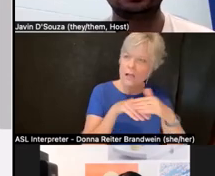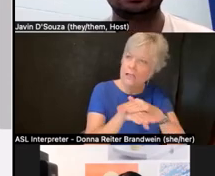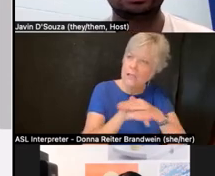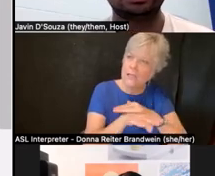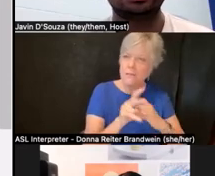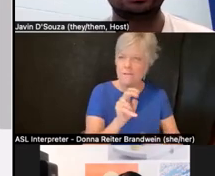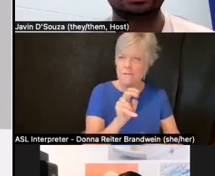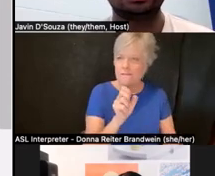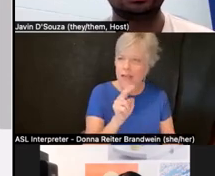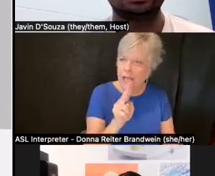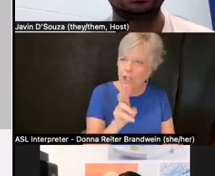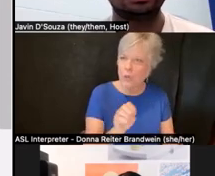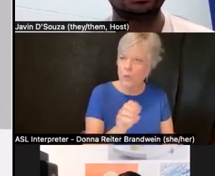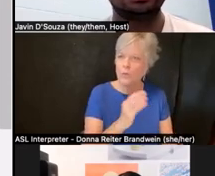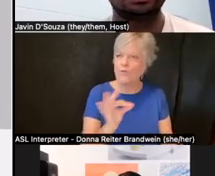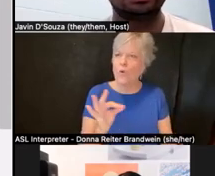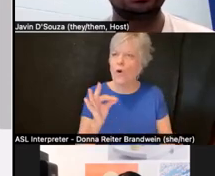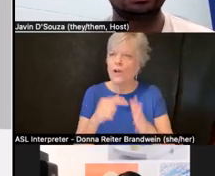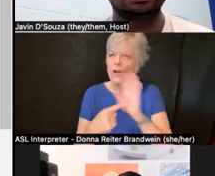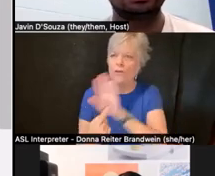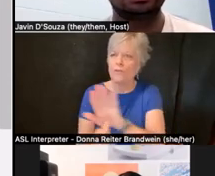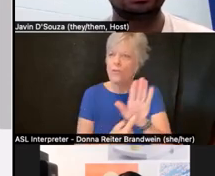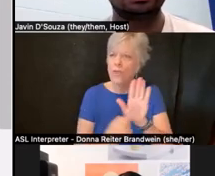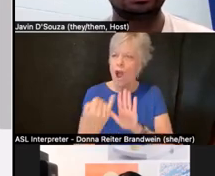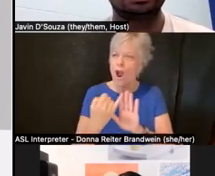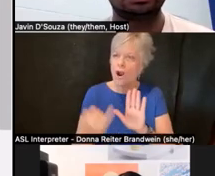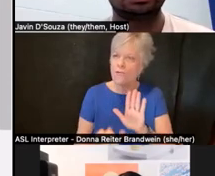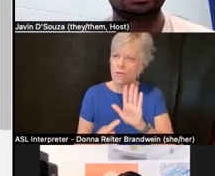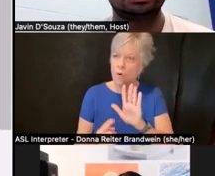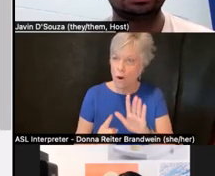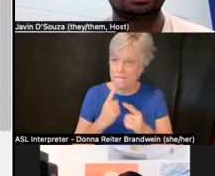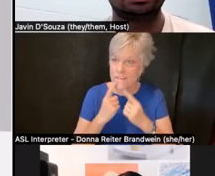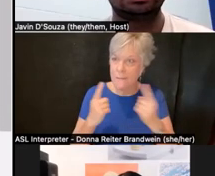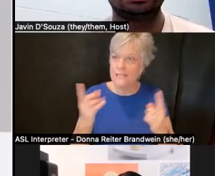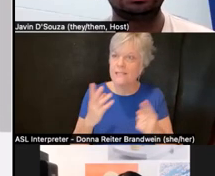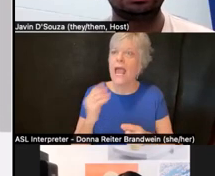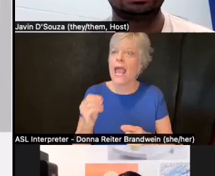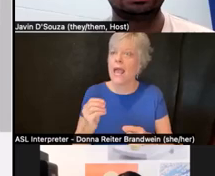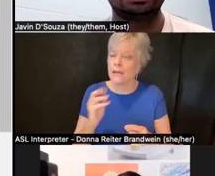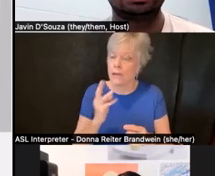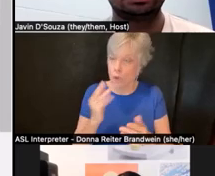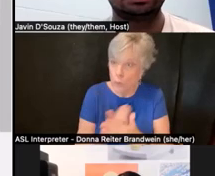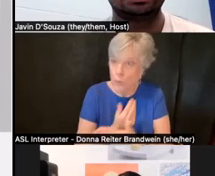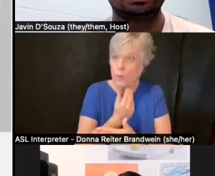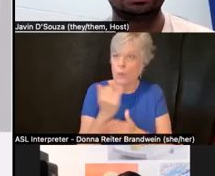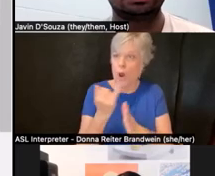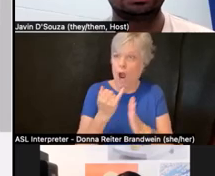for featuring the work of emerging and well-known writers and artists and other creatives with disabilities,